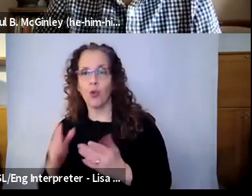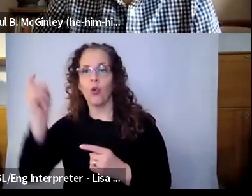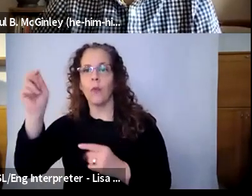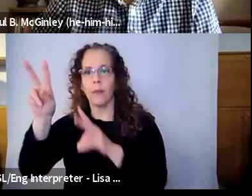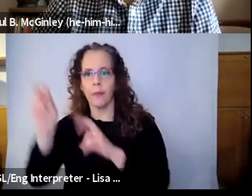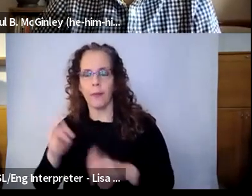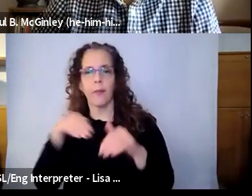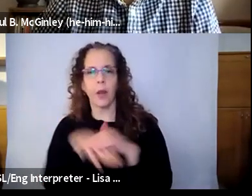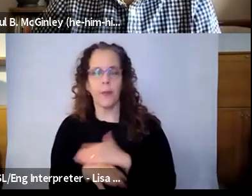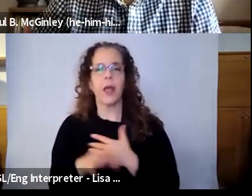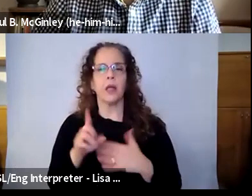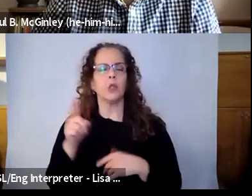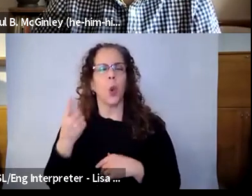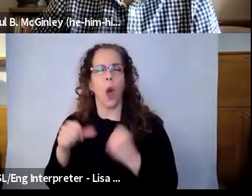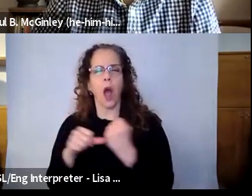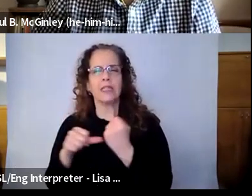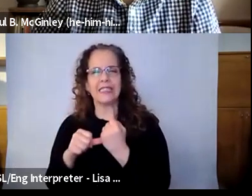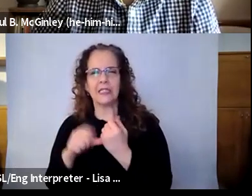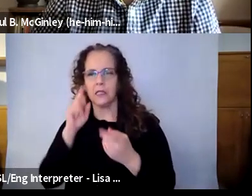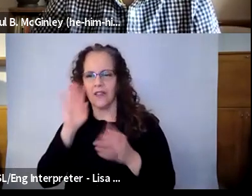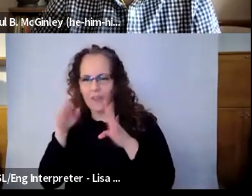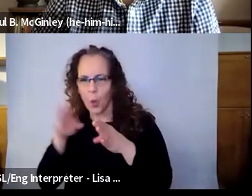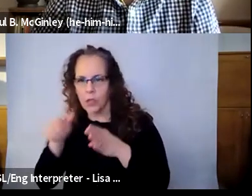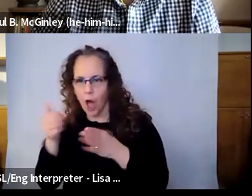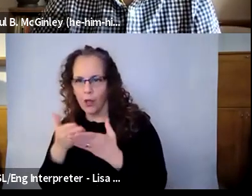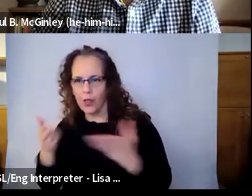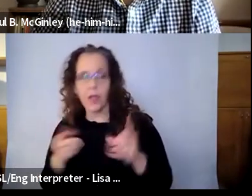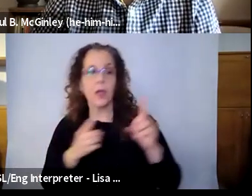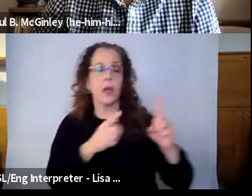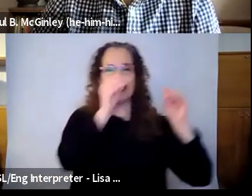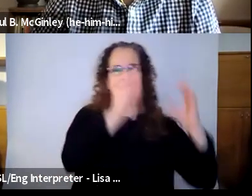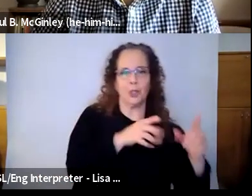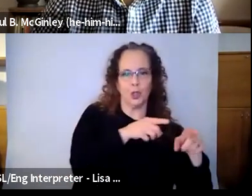know, play a slide or music or, you know, assist by going into a